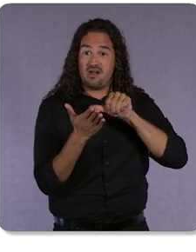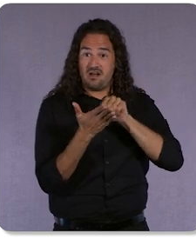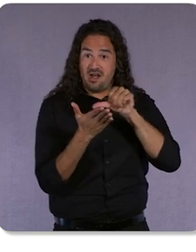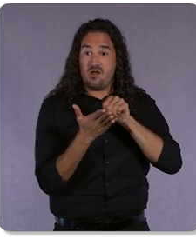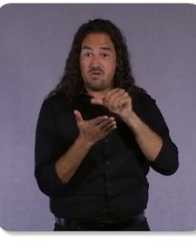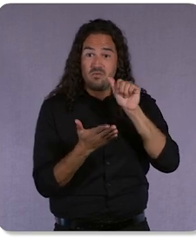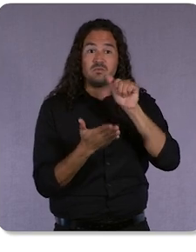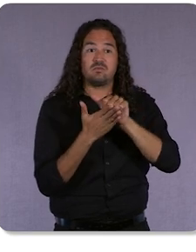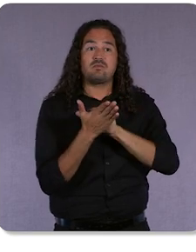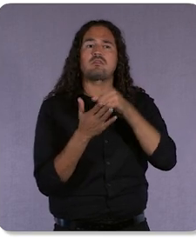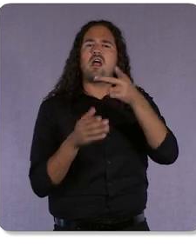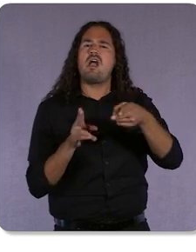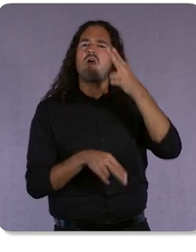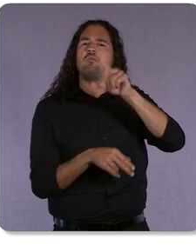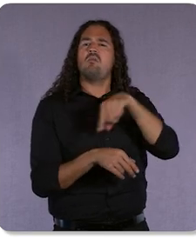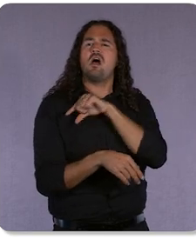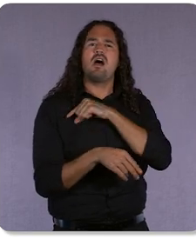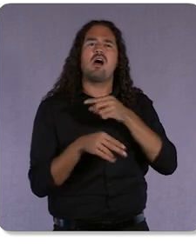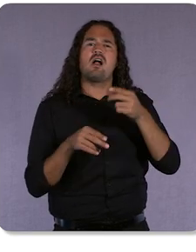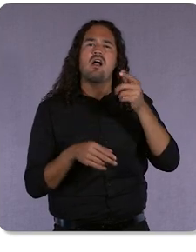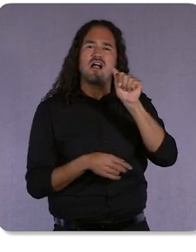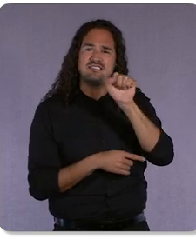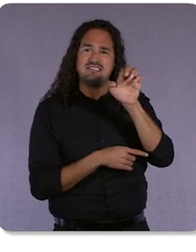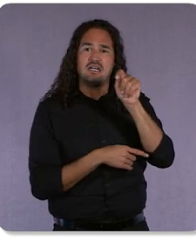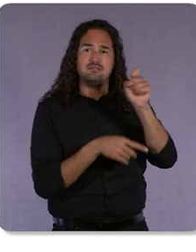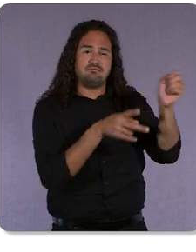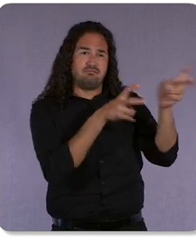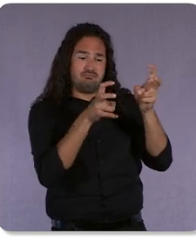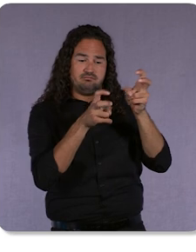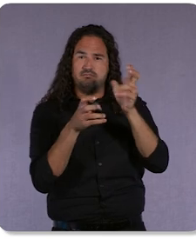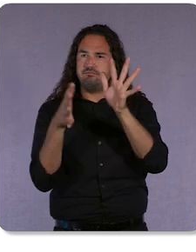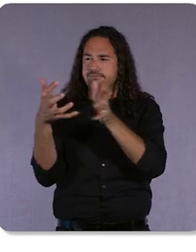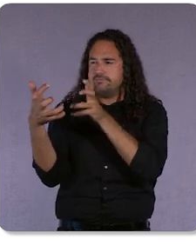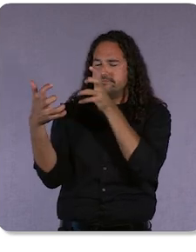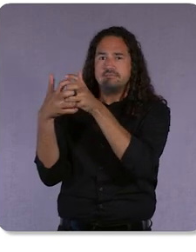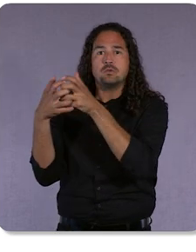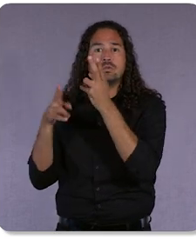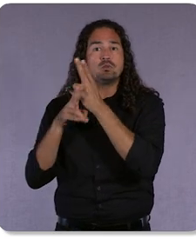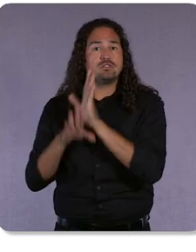to address a customer’s unique search. If you opt in, our automated technology